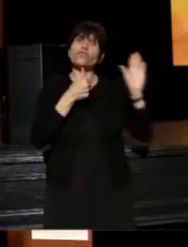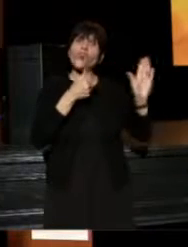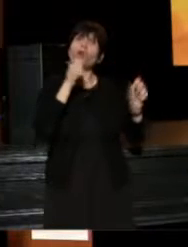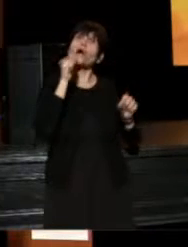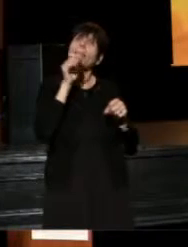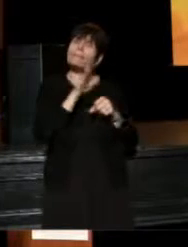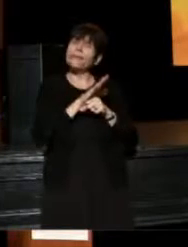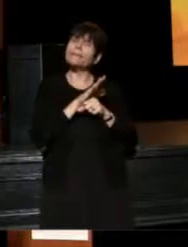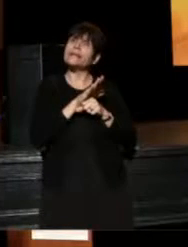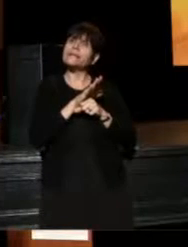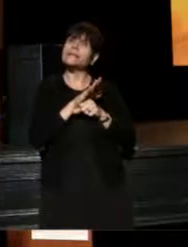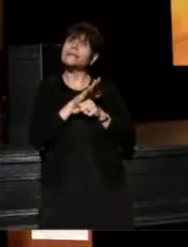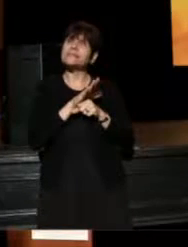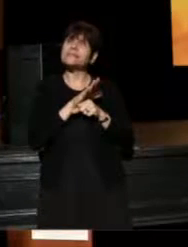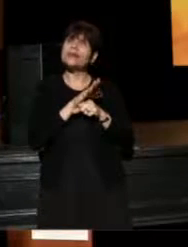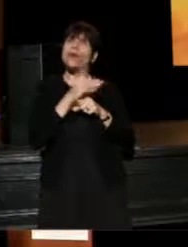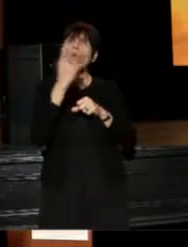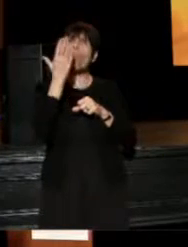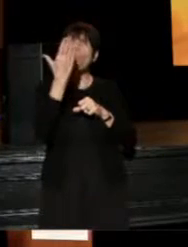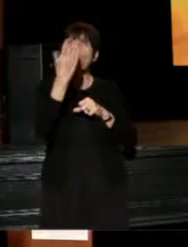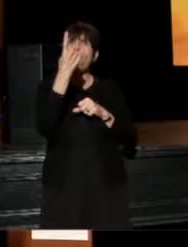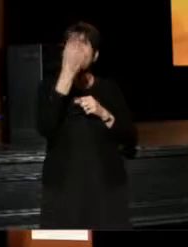one thing that you are going to change this year?